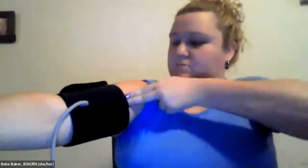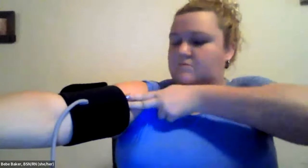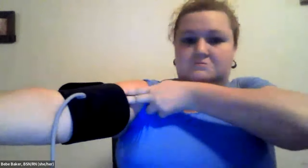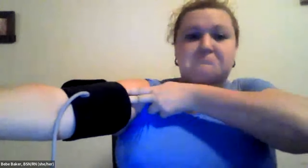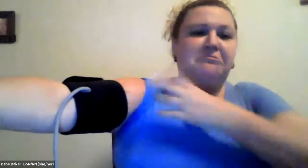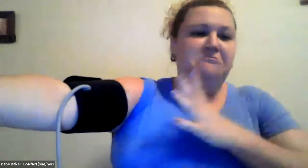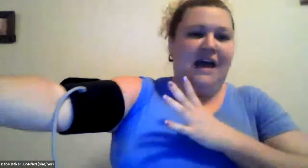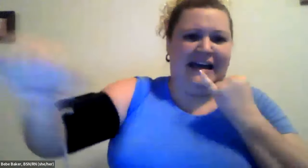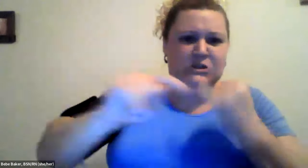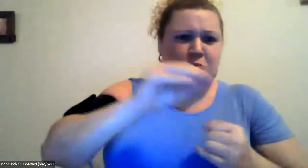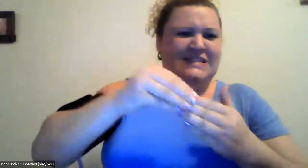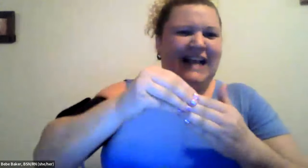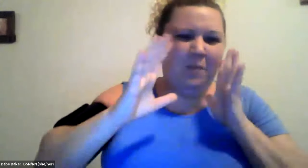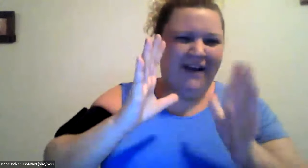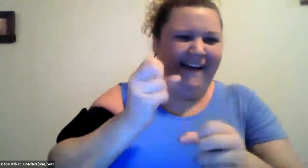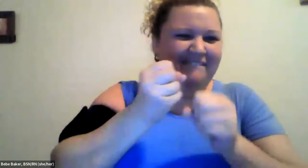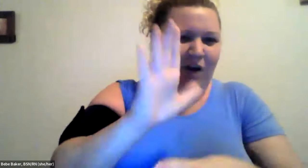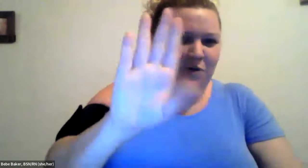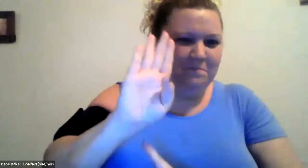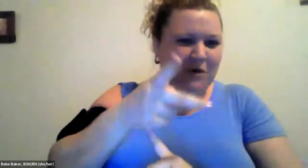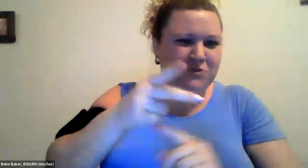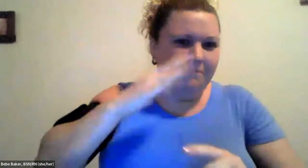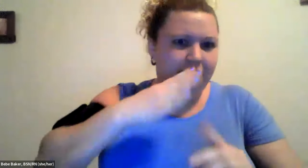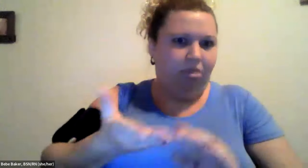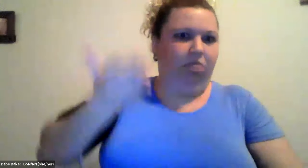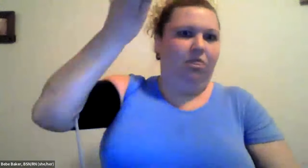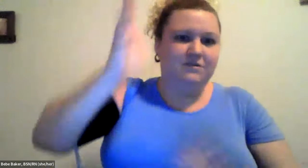Cristine Saunders: So, and then you can see, if you have two fingers there.